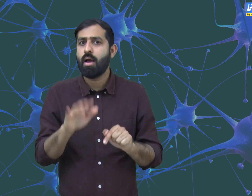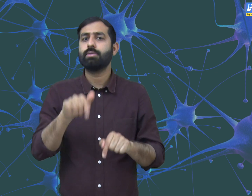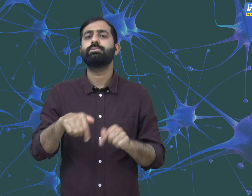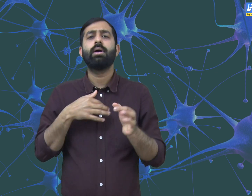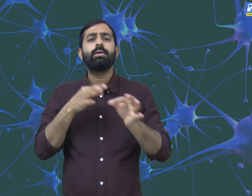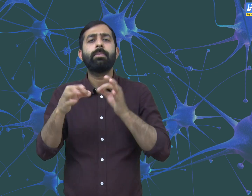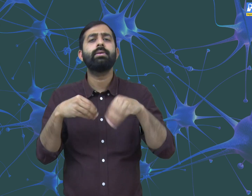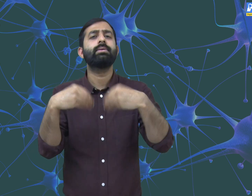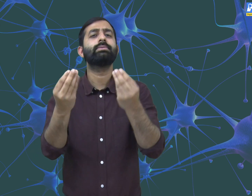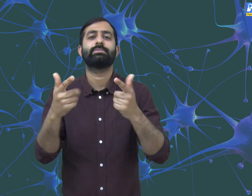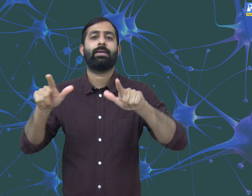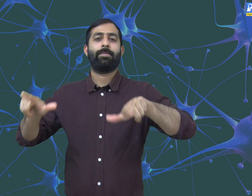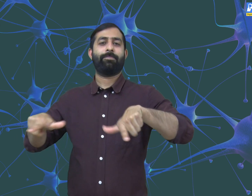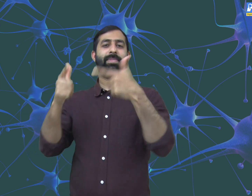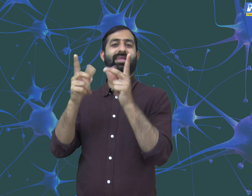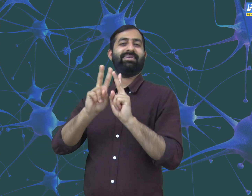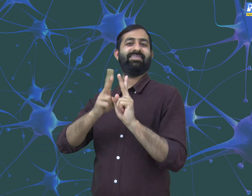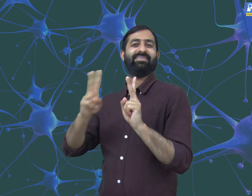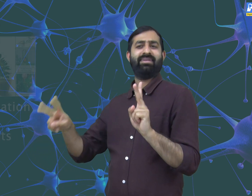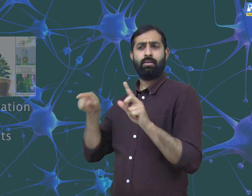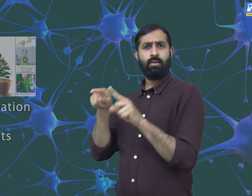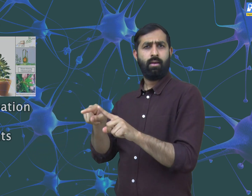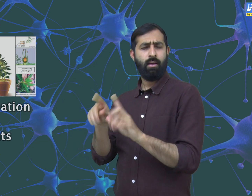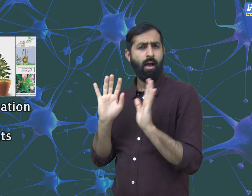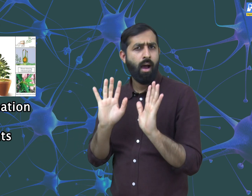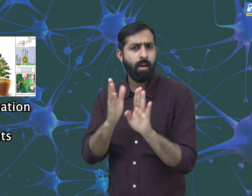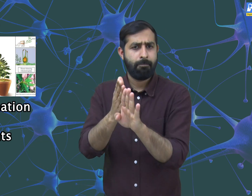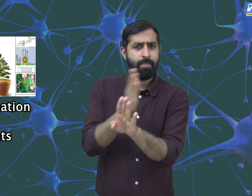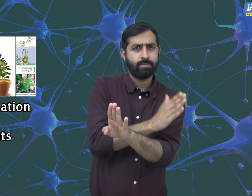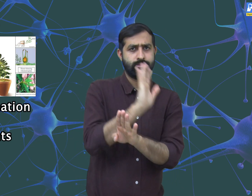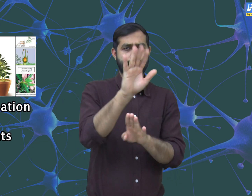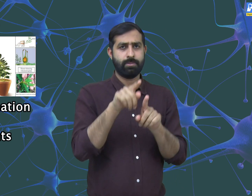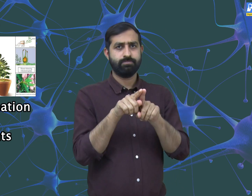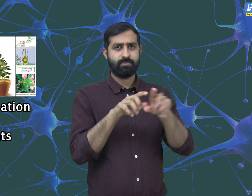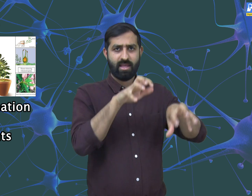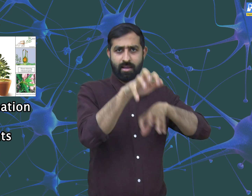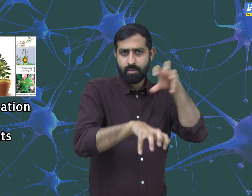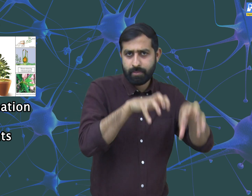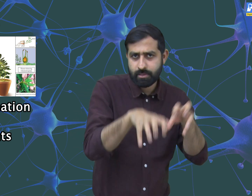In this video, I am going to tell you about coordination in plants.